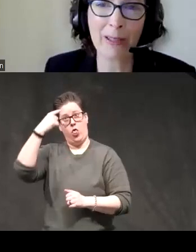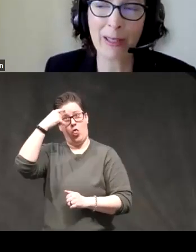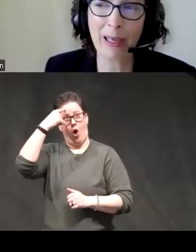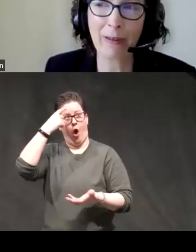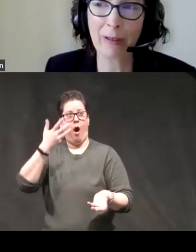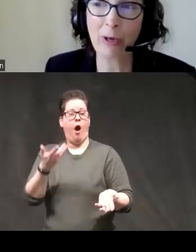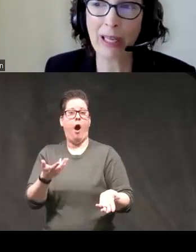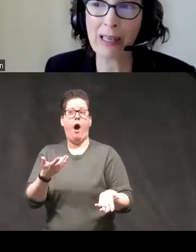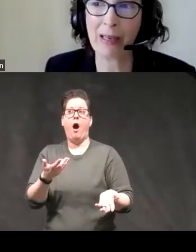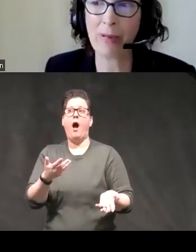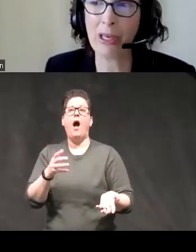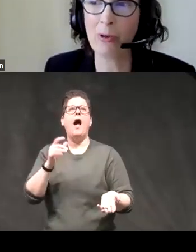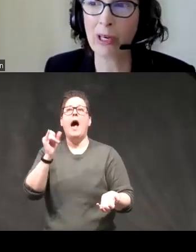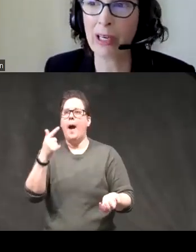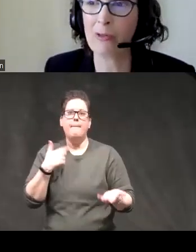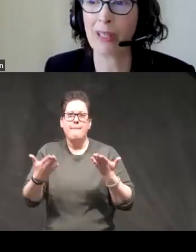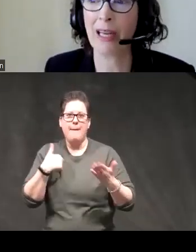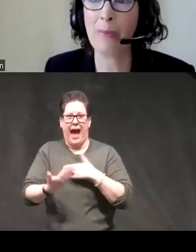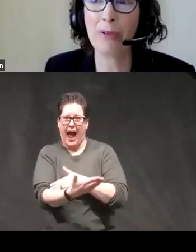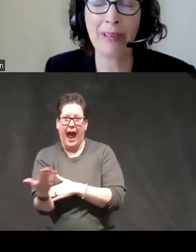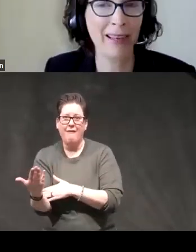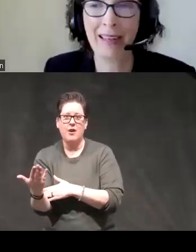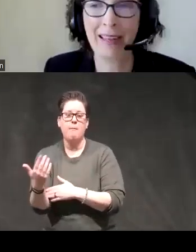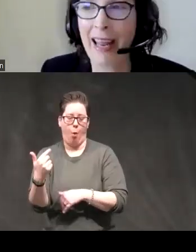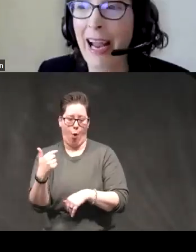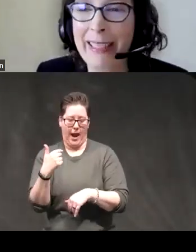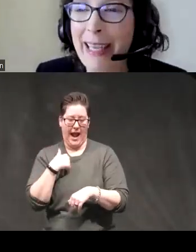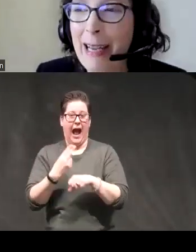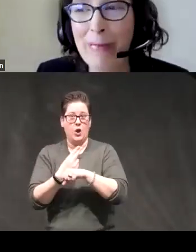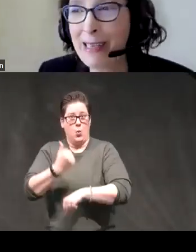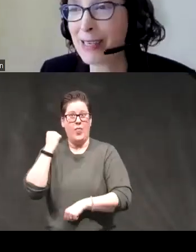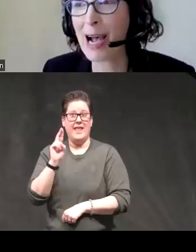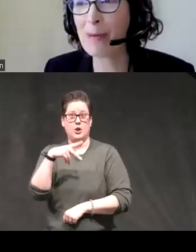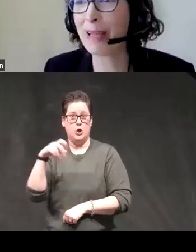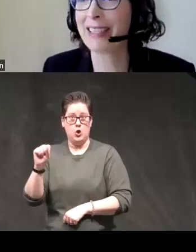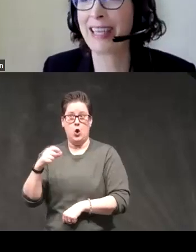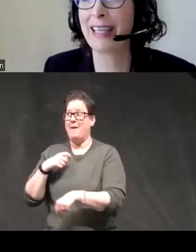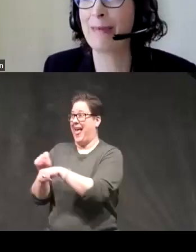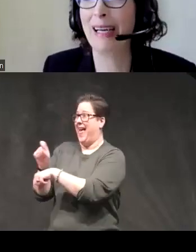student if every morning he sent me new work using the UPS and I had to say please stop it's killing